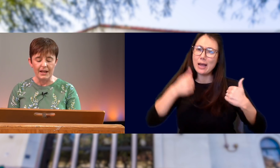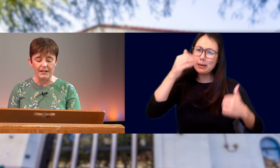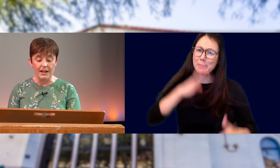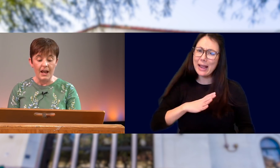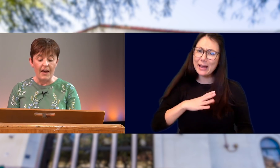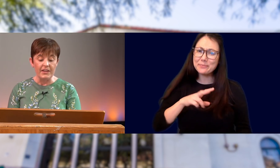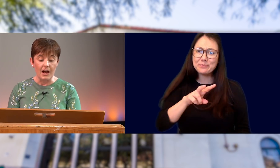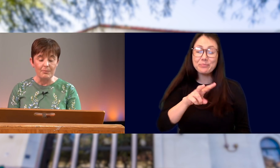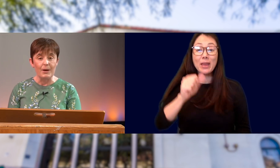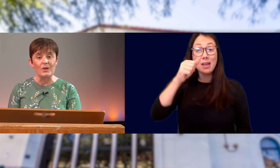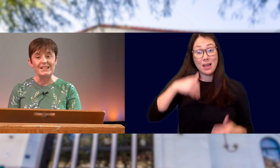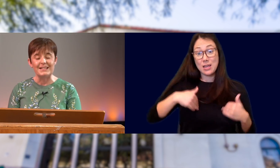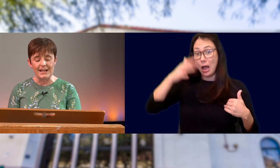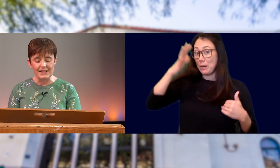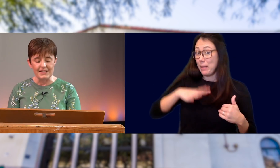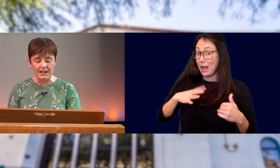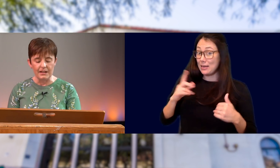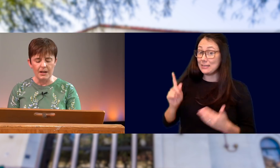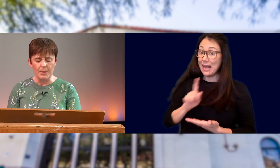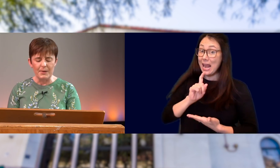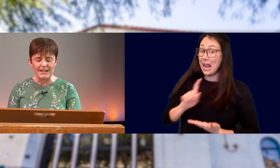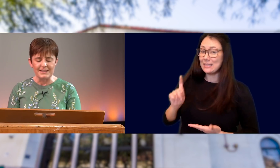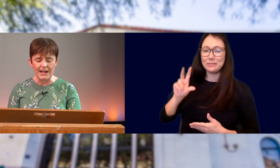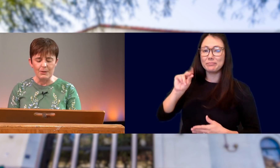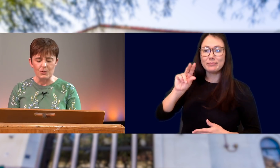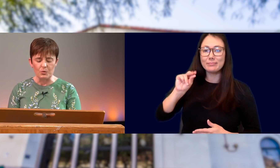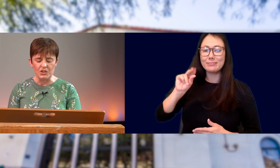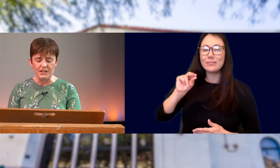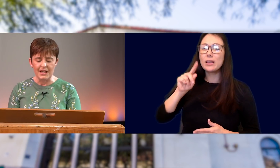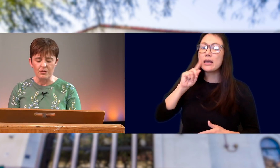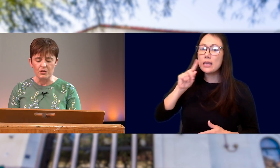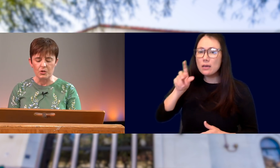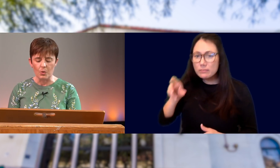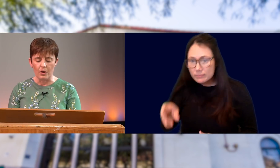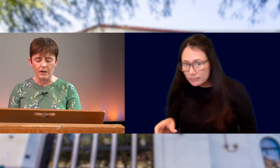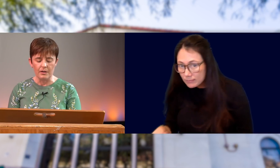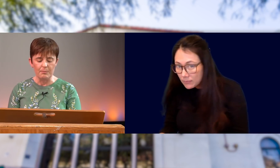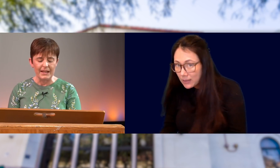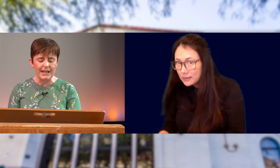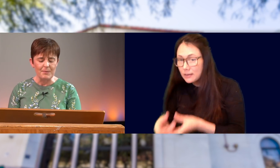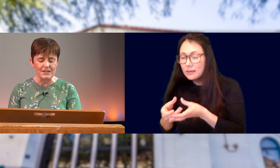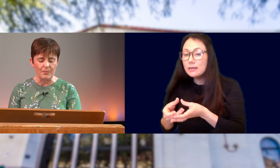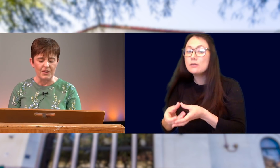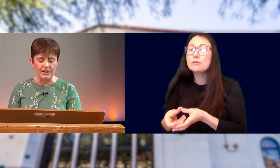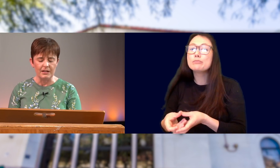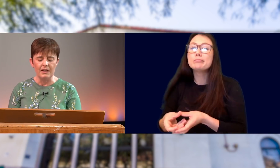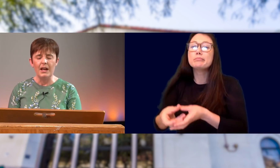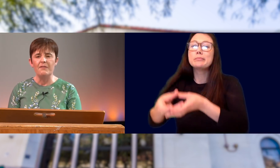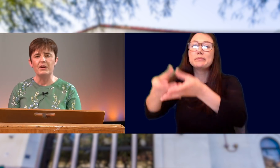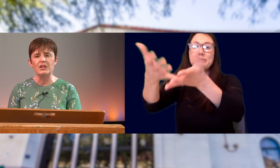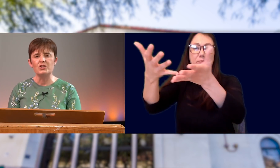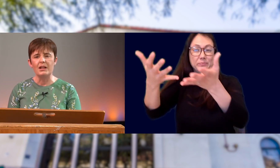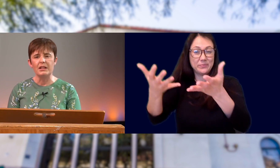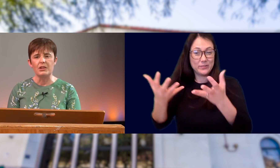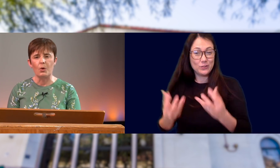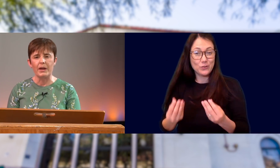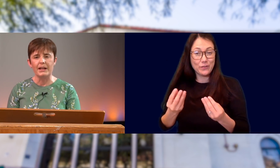YOUNG MAN AND THE YOUNG MAN WASN’T DANCING, BUT INSTEAD HE WAS REACHING DOWN TO THE SHORE, PICKING UP SOMETHING AND VERY GENTLY THROWING